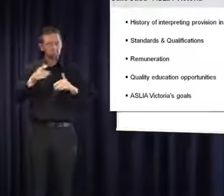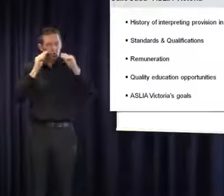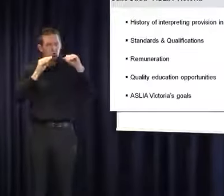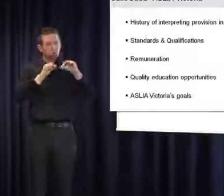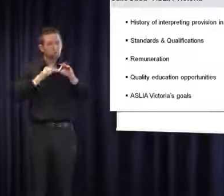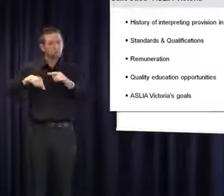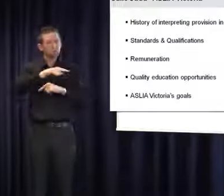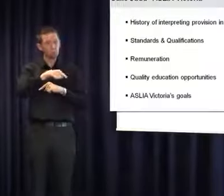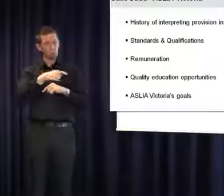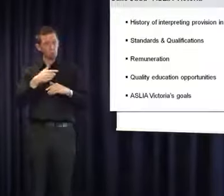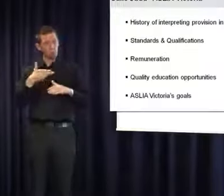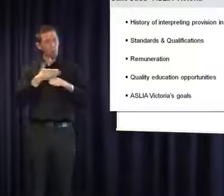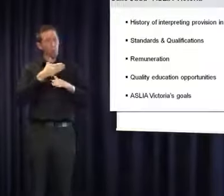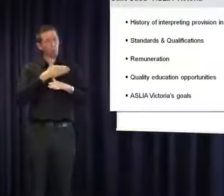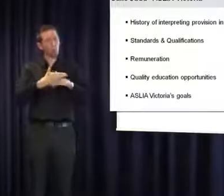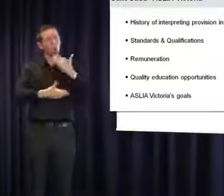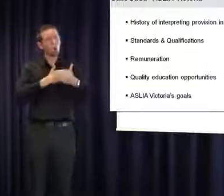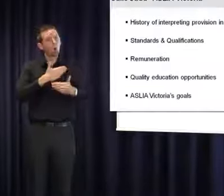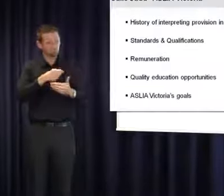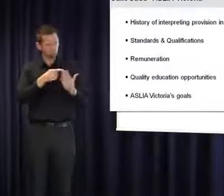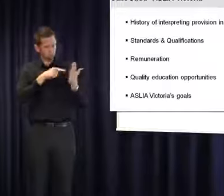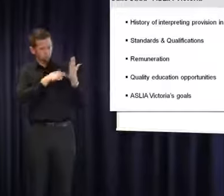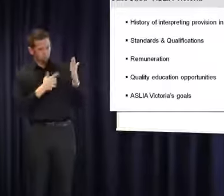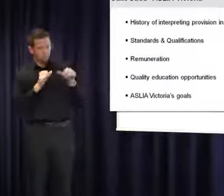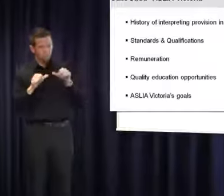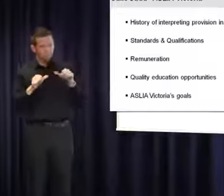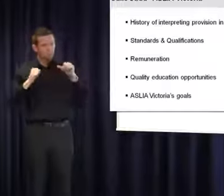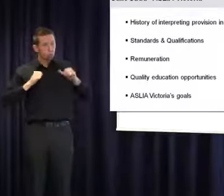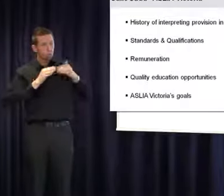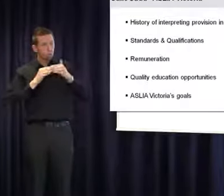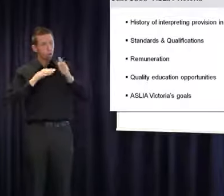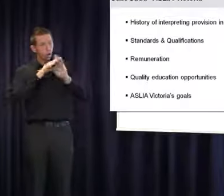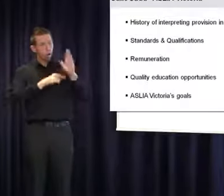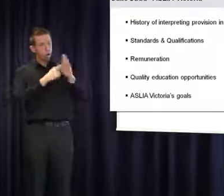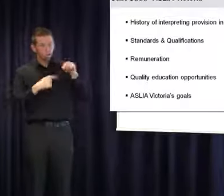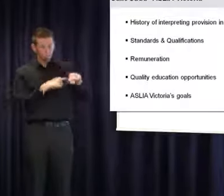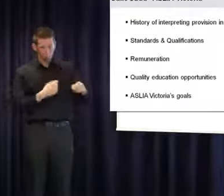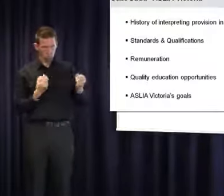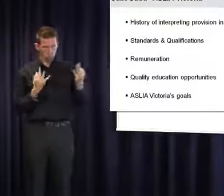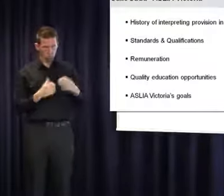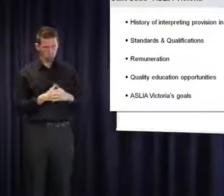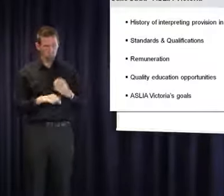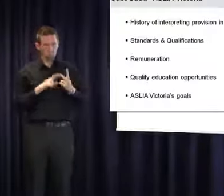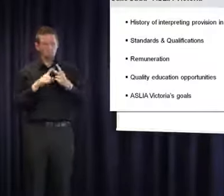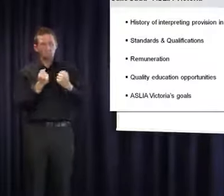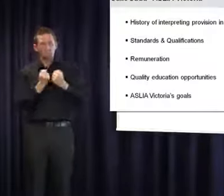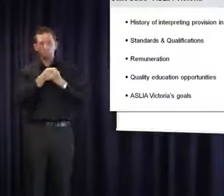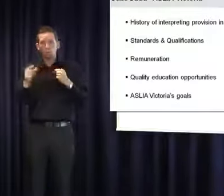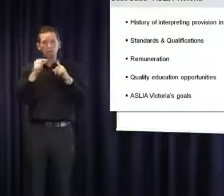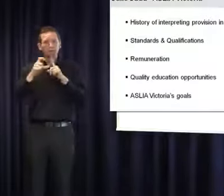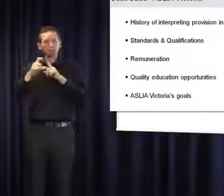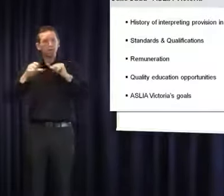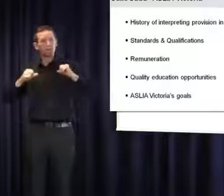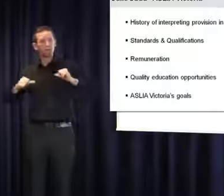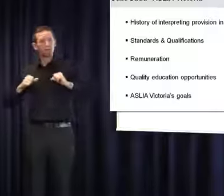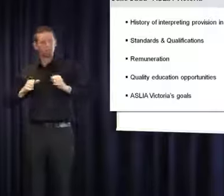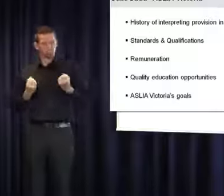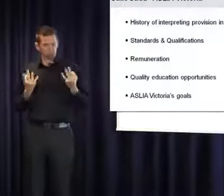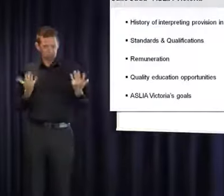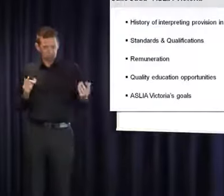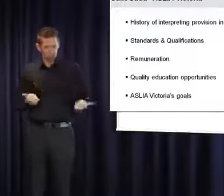guidelines. Support for interpreters by way of professional development is inadequate.